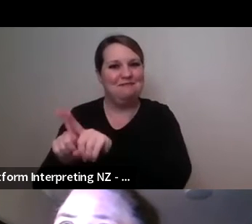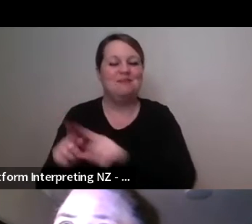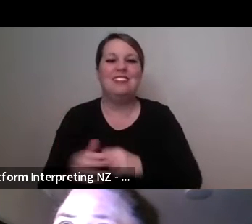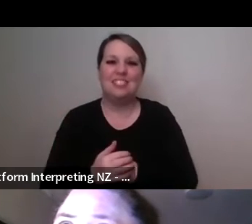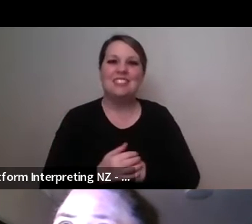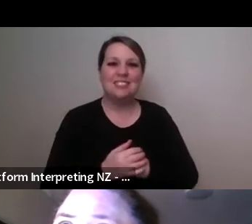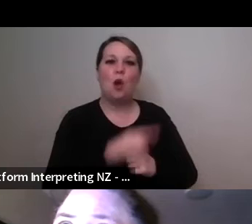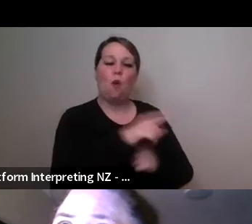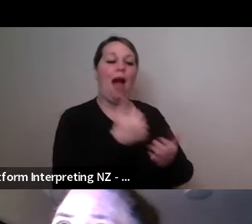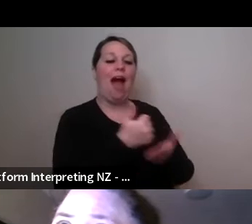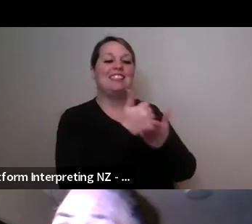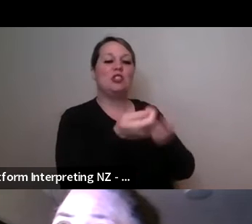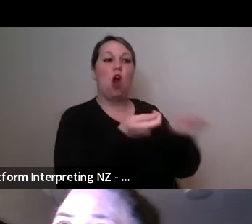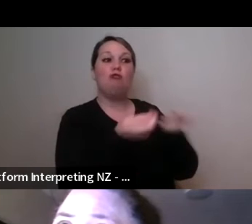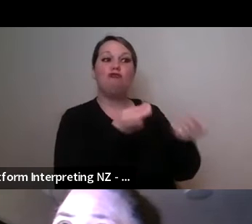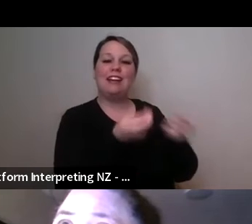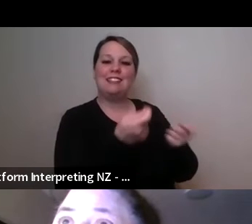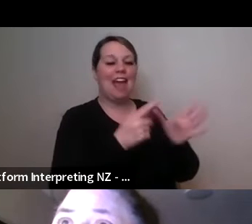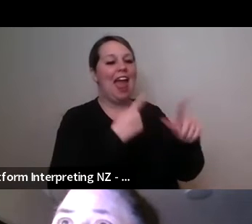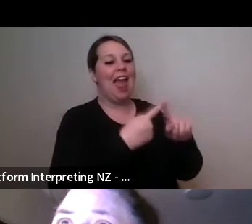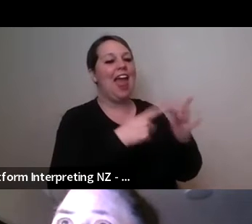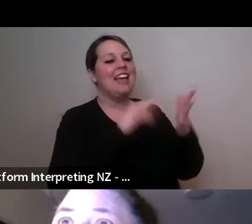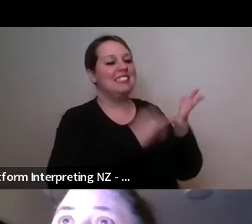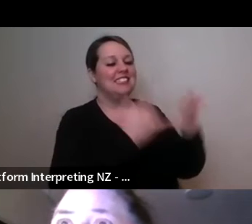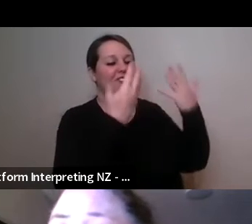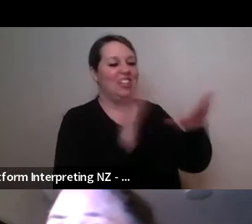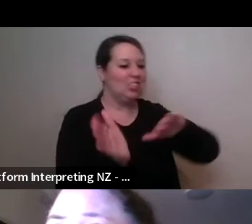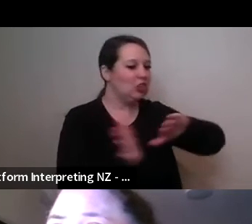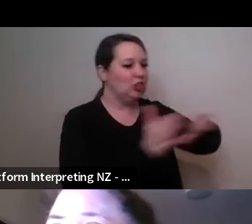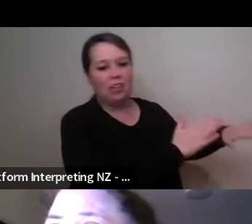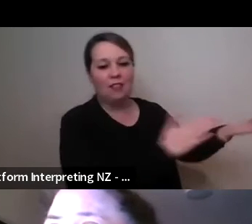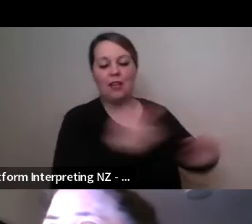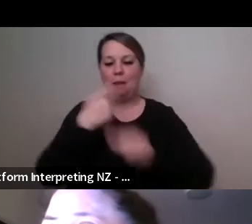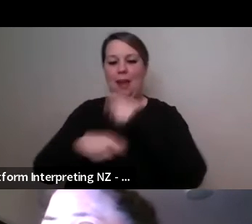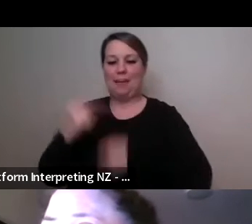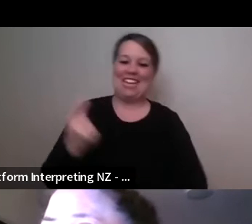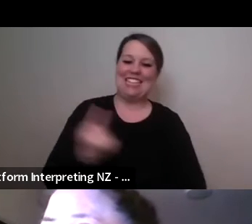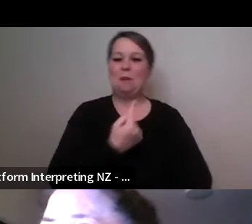to putting on my new hat as Marc Brew again as independent artist and was able to get straight